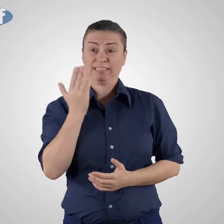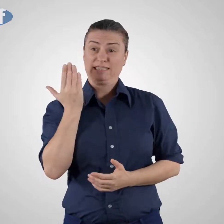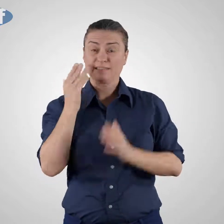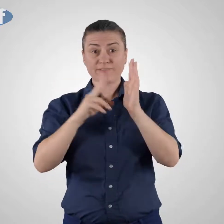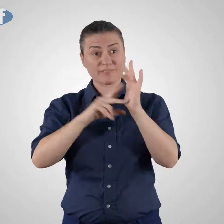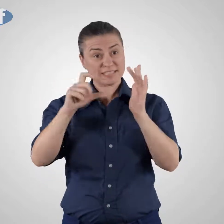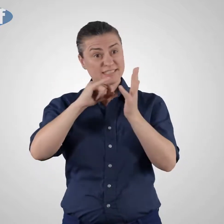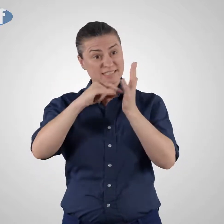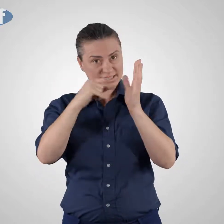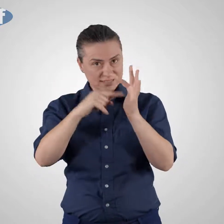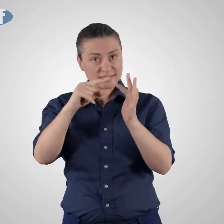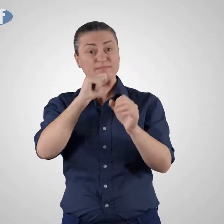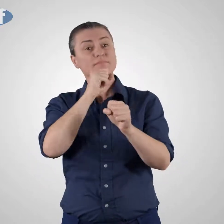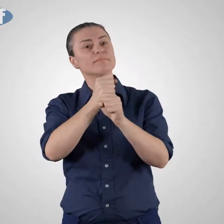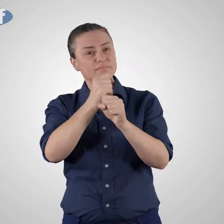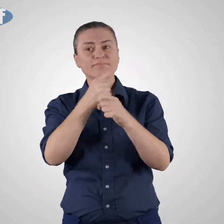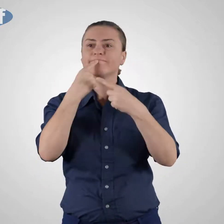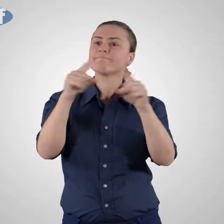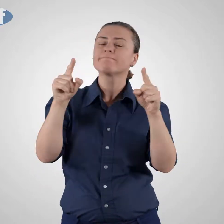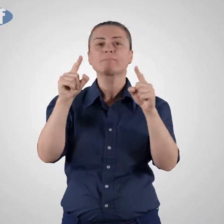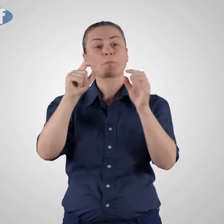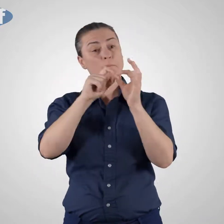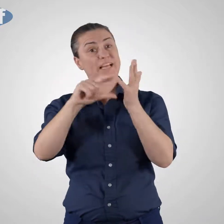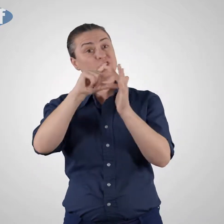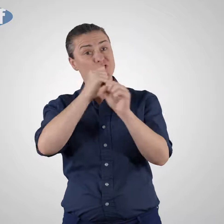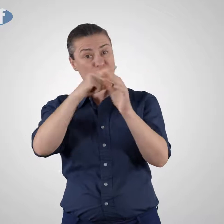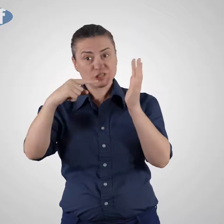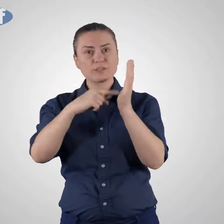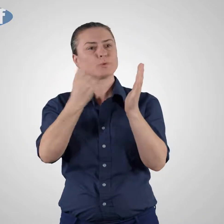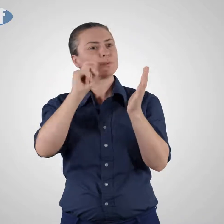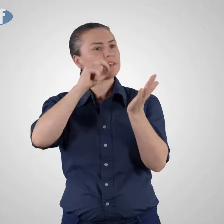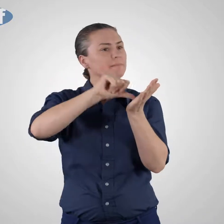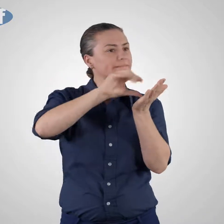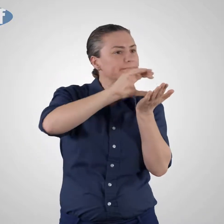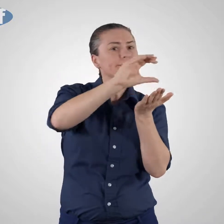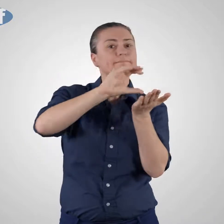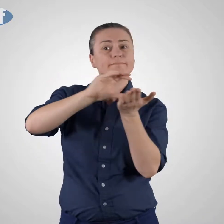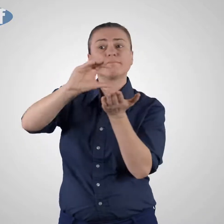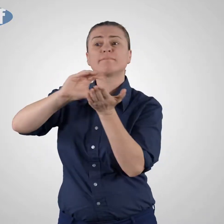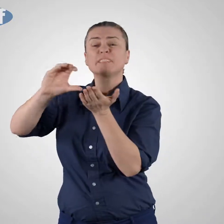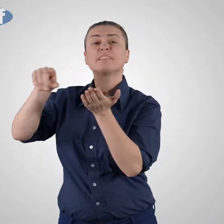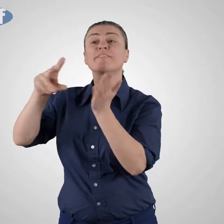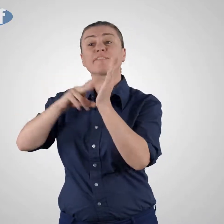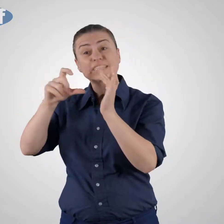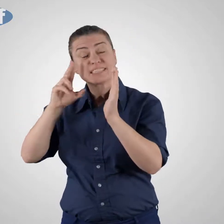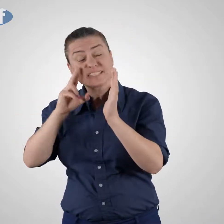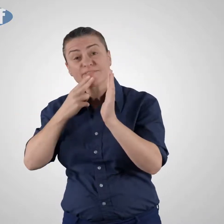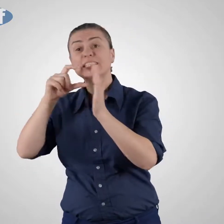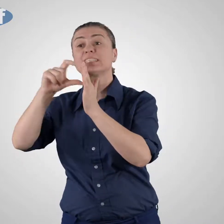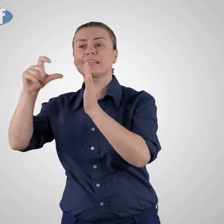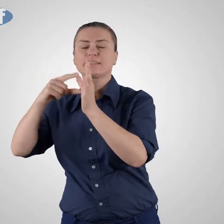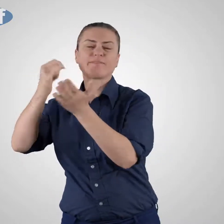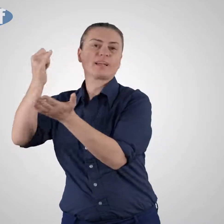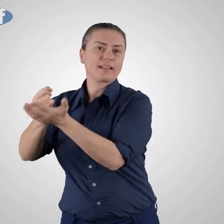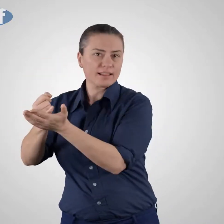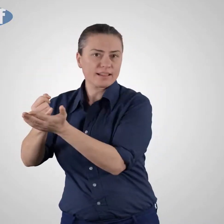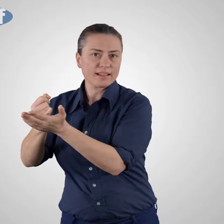However, when the recent Victorian State Government budget was released Vicdeaf and DCA were not successful.